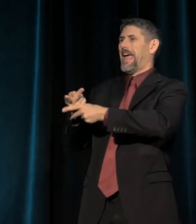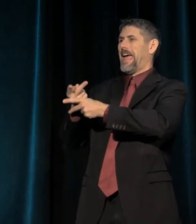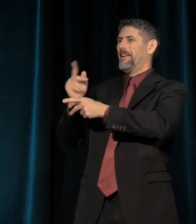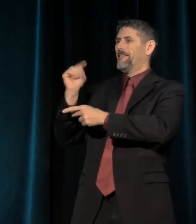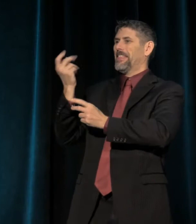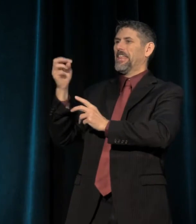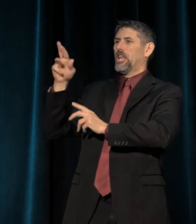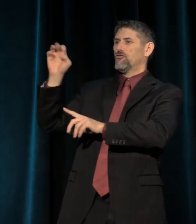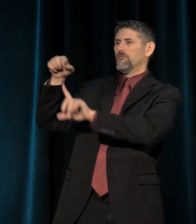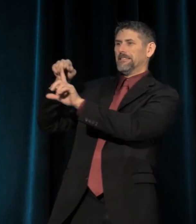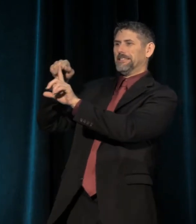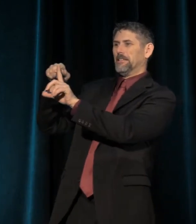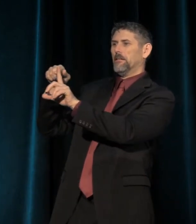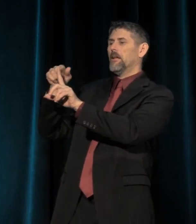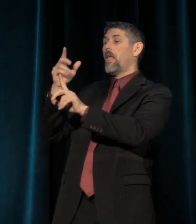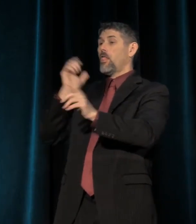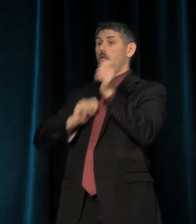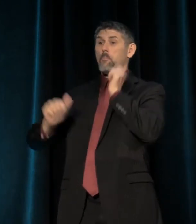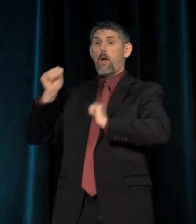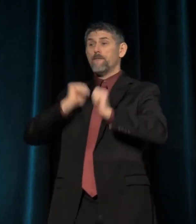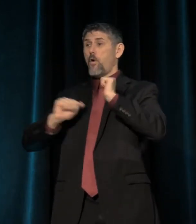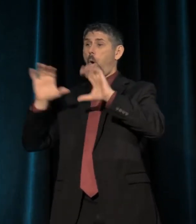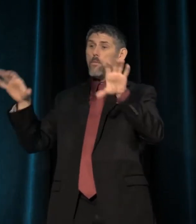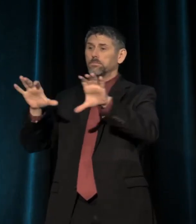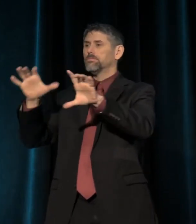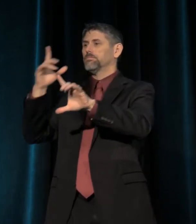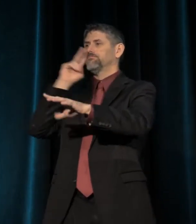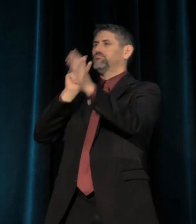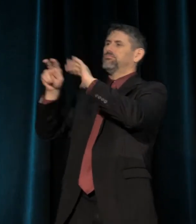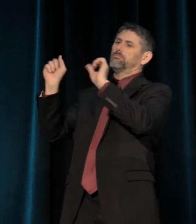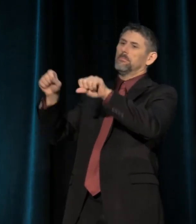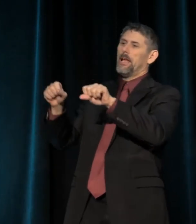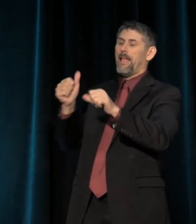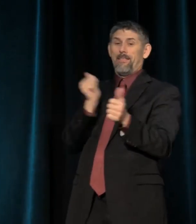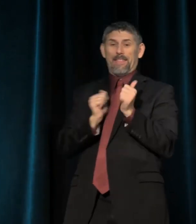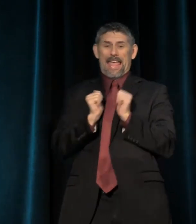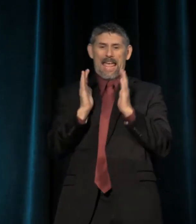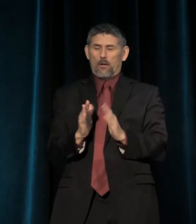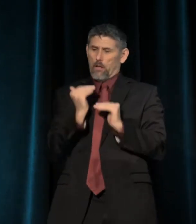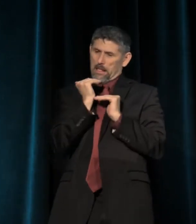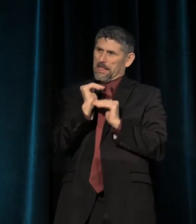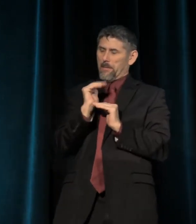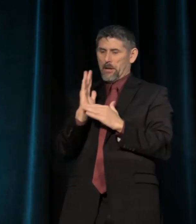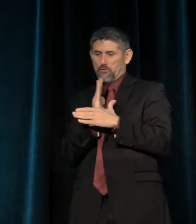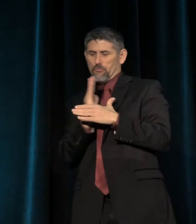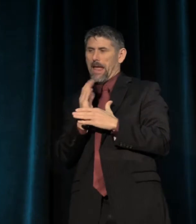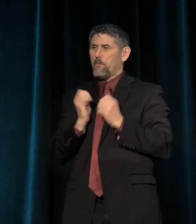The performances are predictable. The actors have a very limited range of emotion.